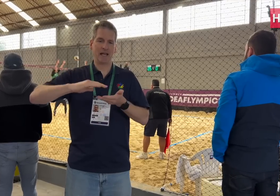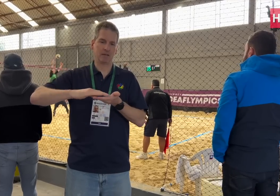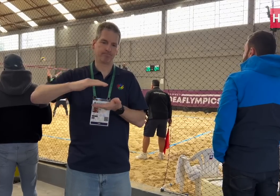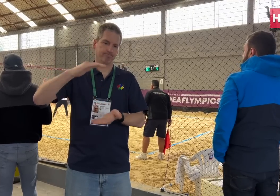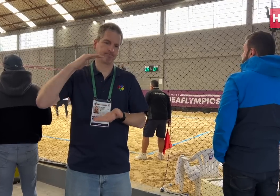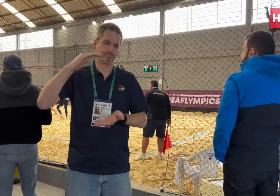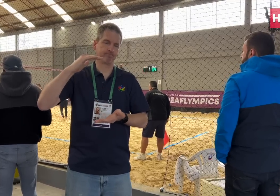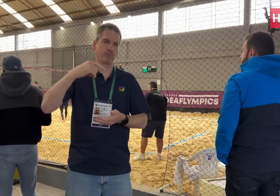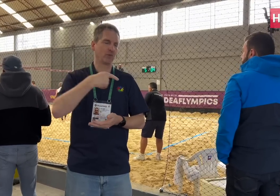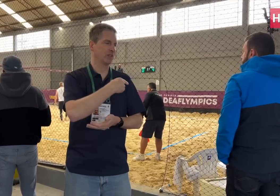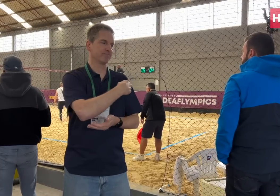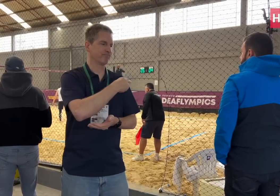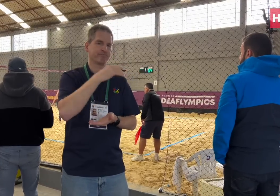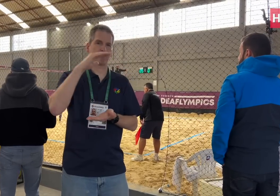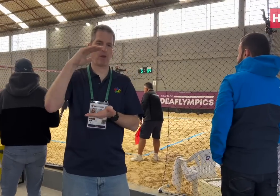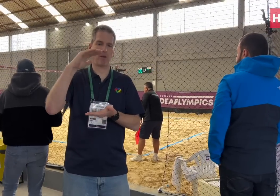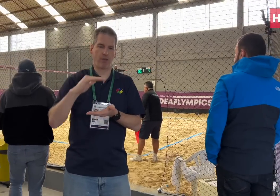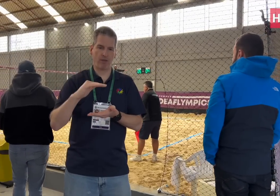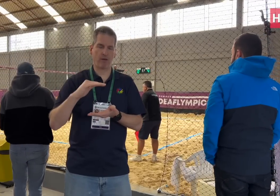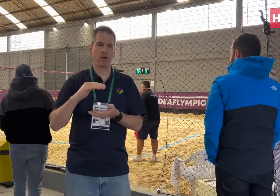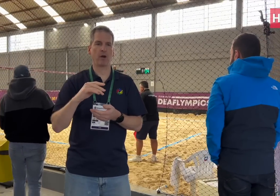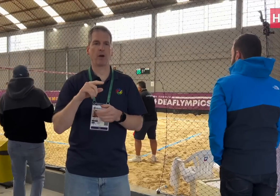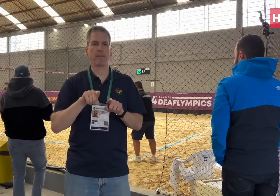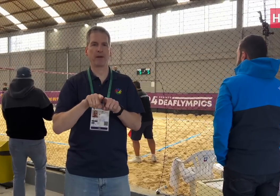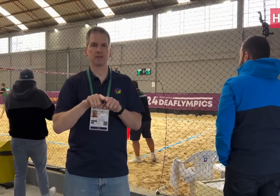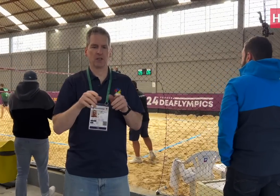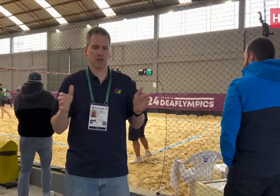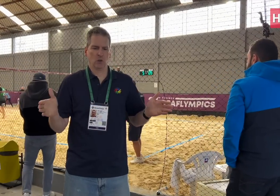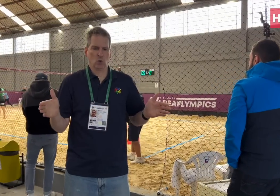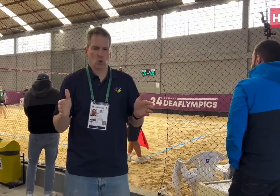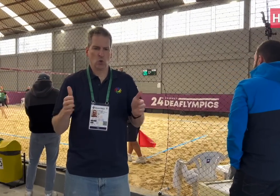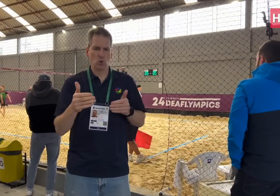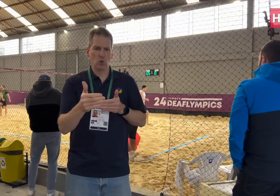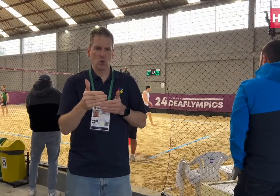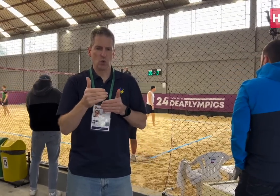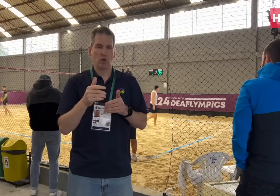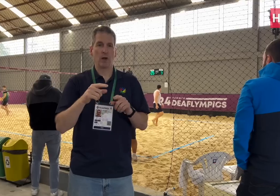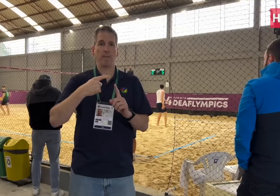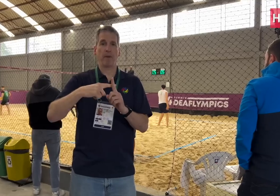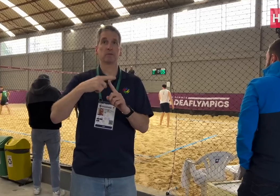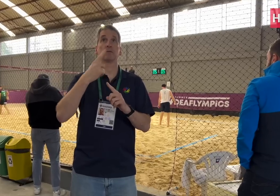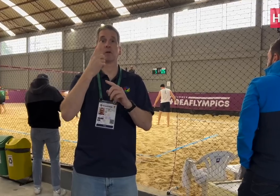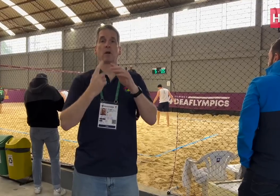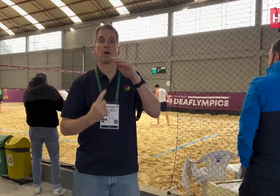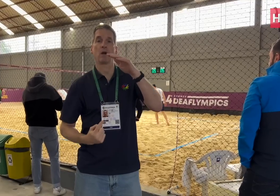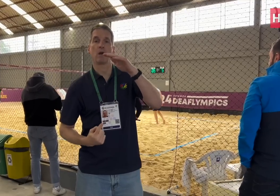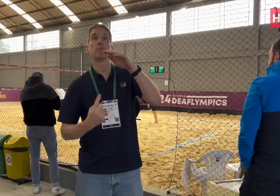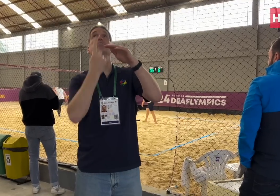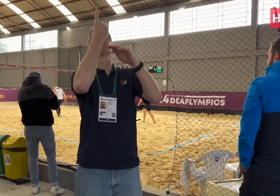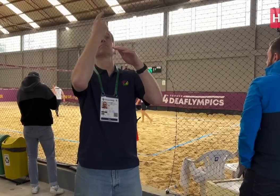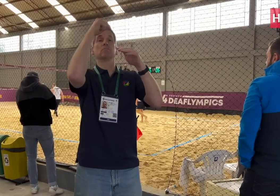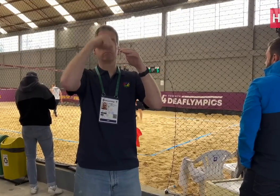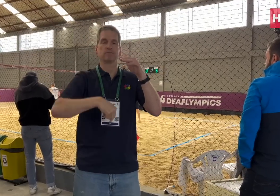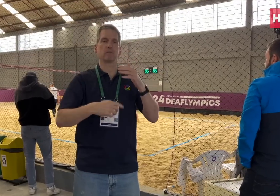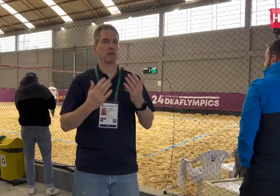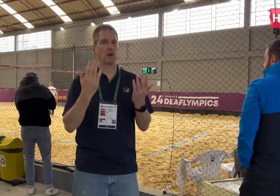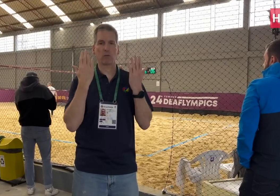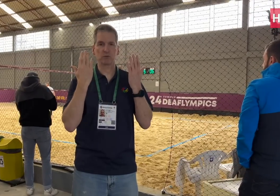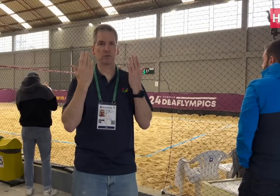Not only that, the court size doesn’t meet the required measurement. Also, the ceiling is not high enough.